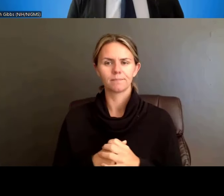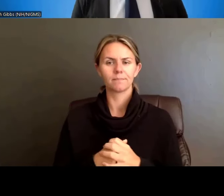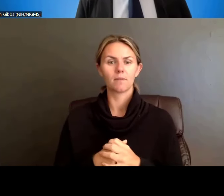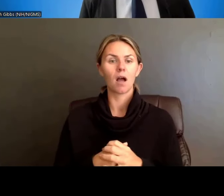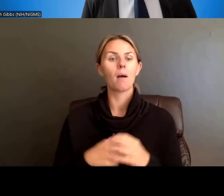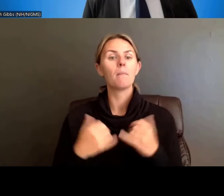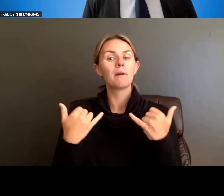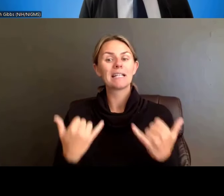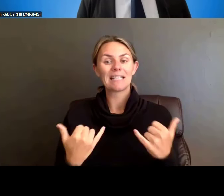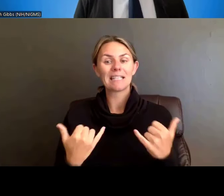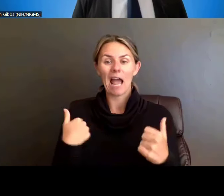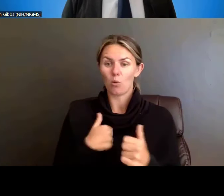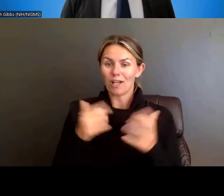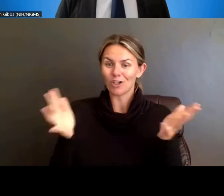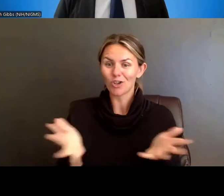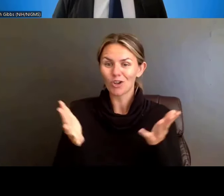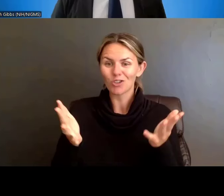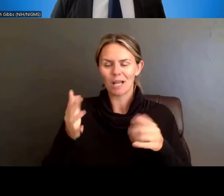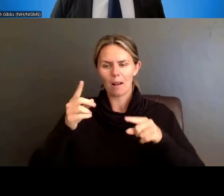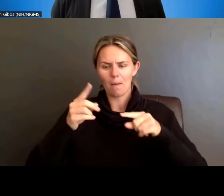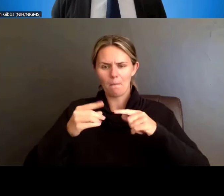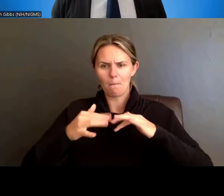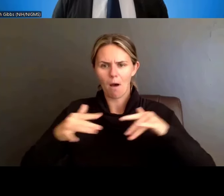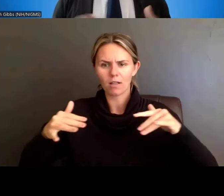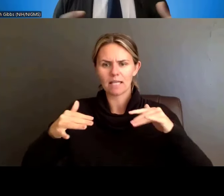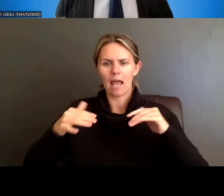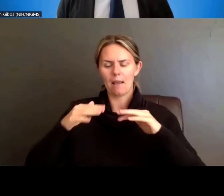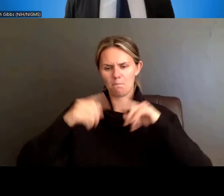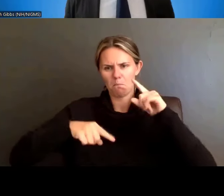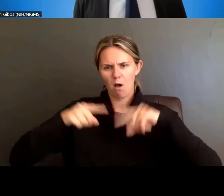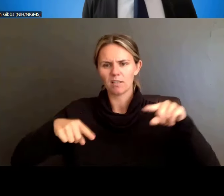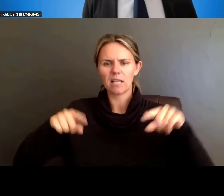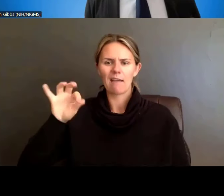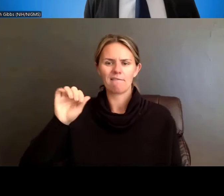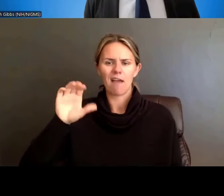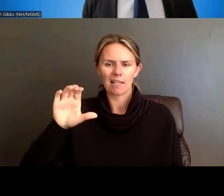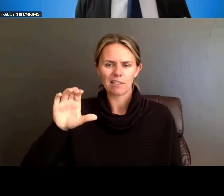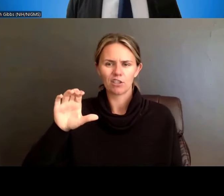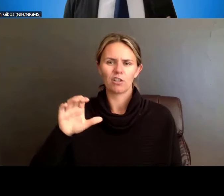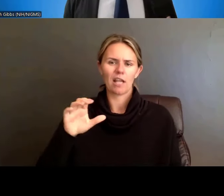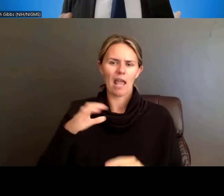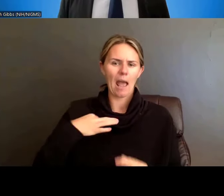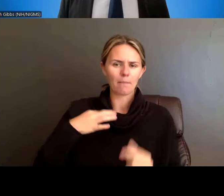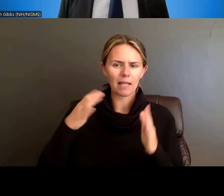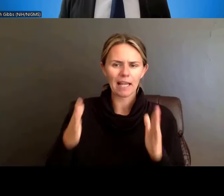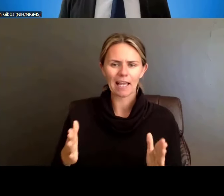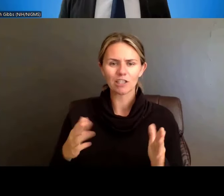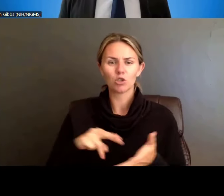review processes to promote opportunities for a broad group of research-oriented trainees to participate in the program.